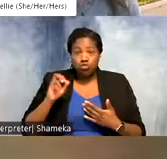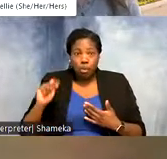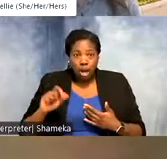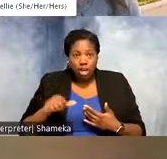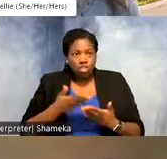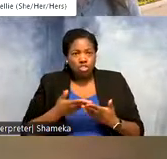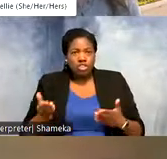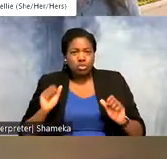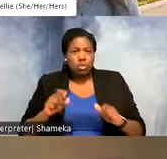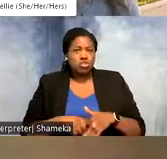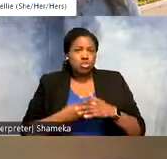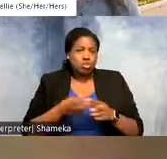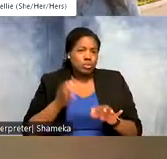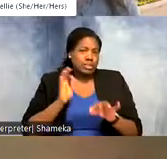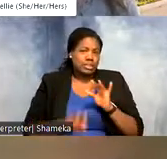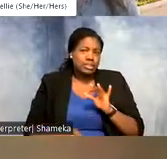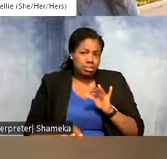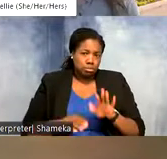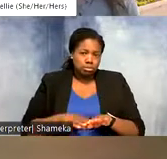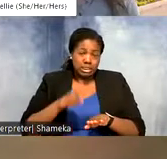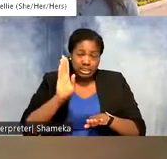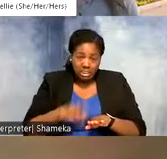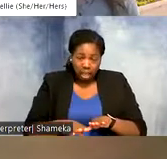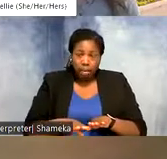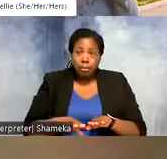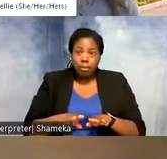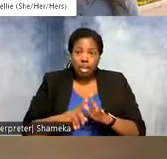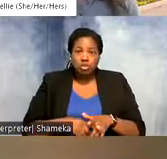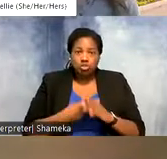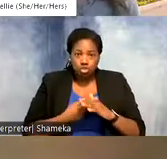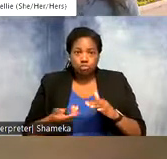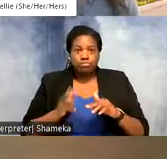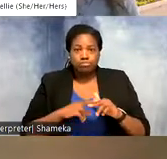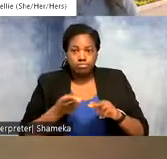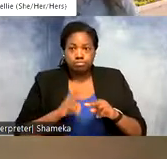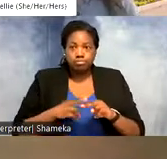with a very simple step and then you start building it up and can do more and more complex tasks.